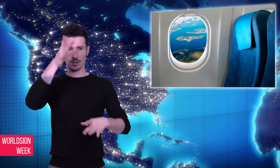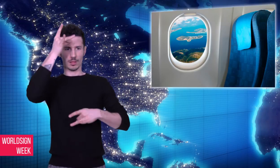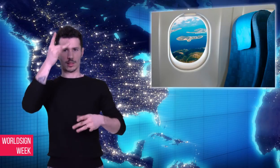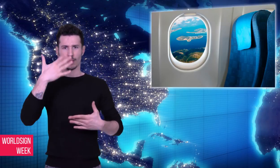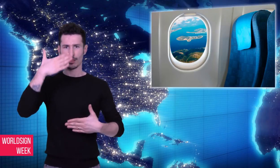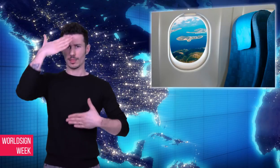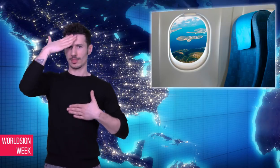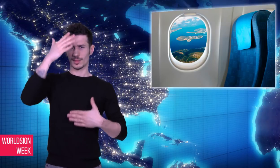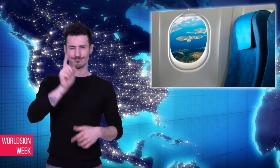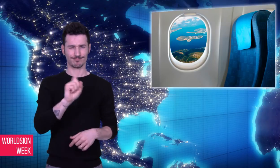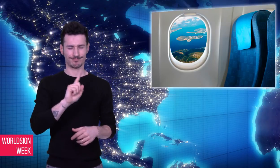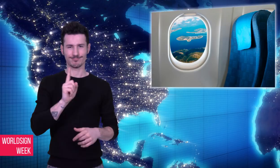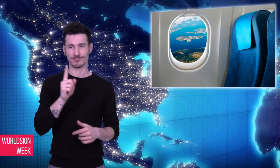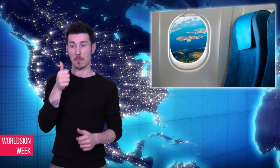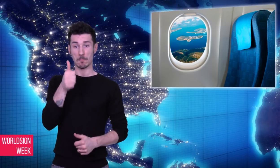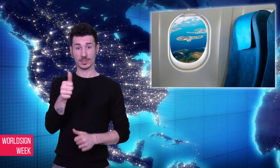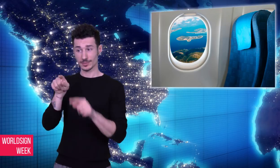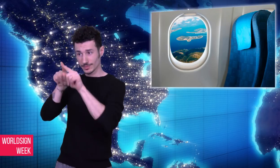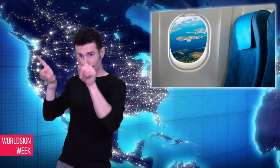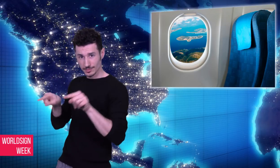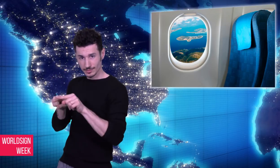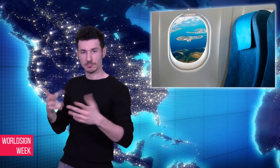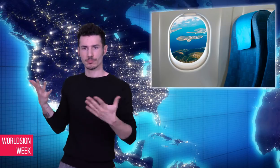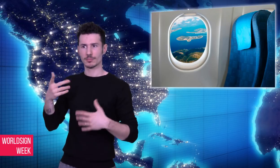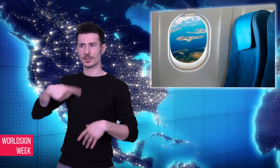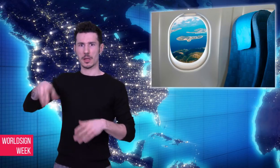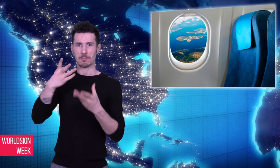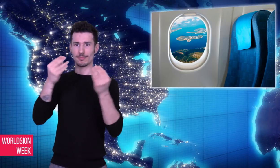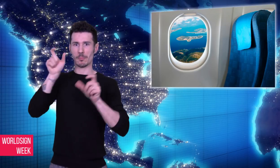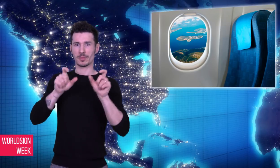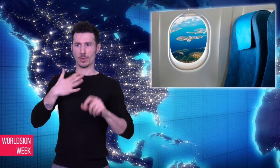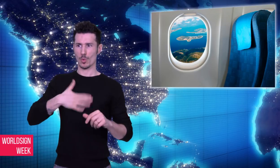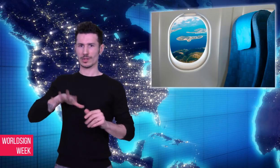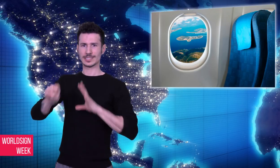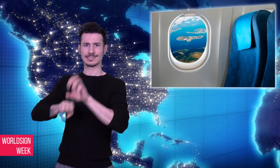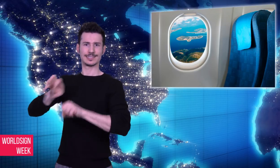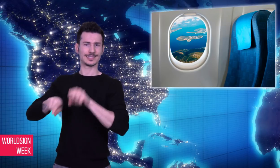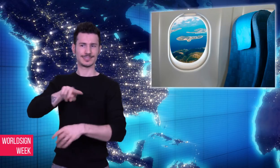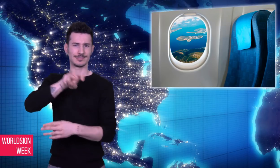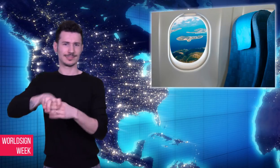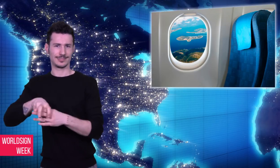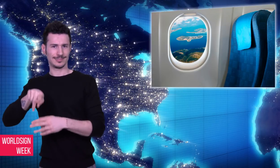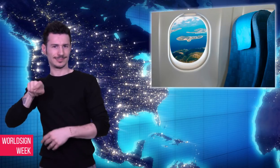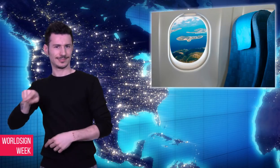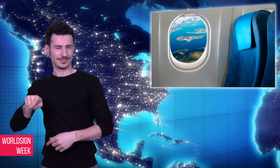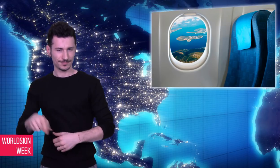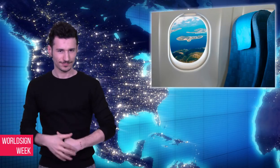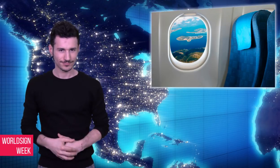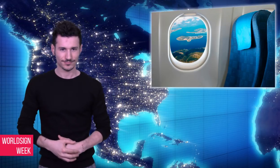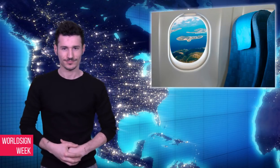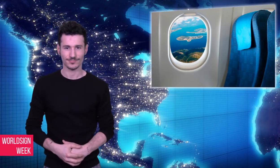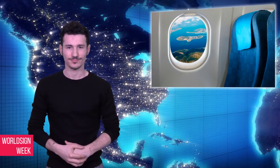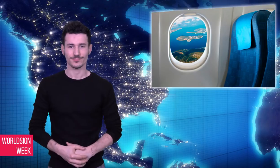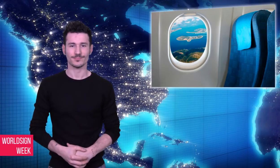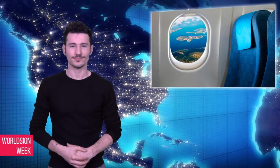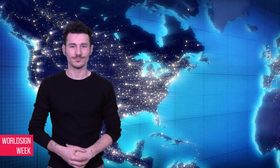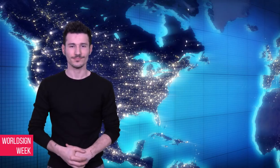they may want to request window seats to reduce risk of becoming sick.